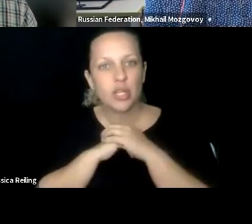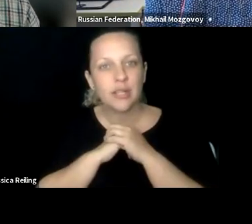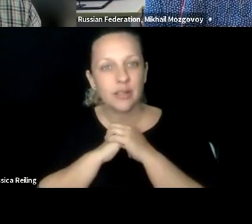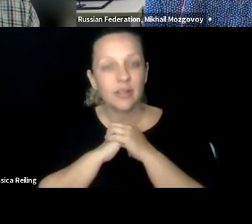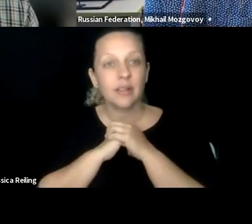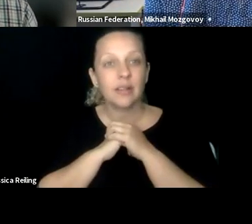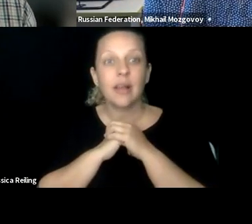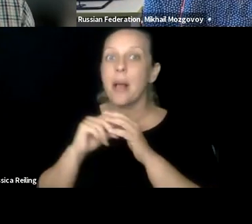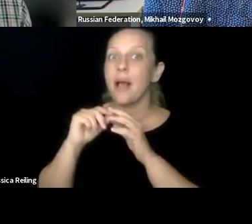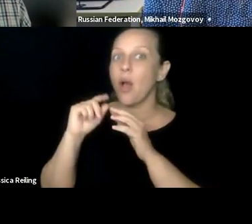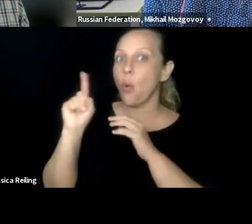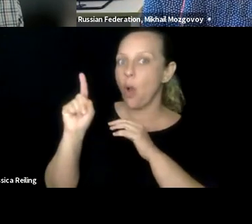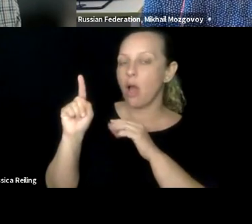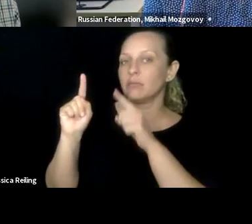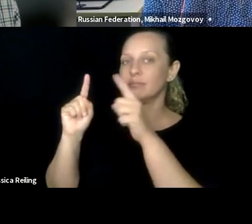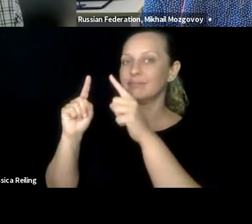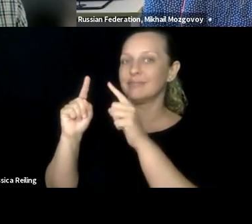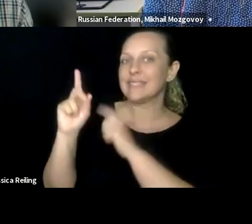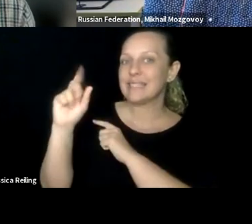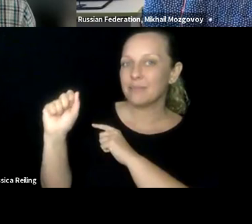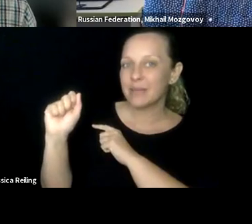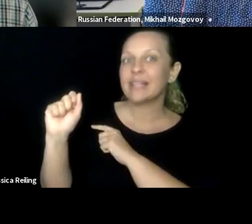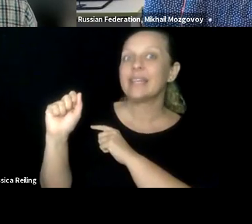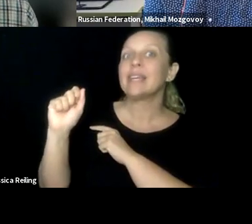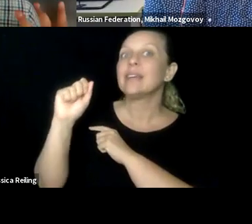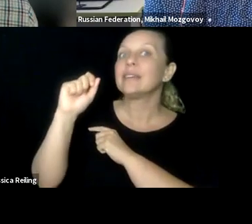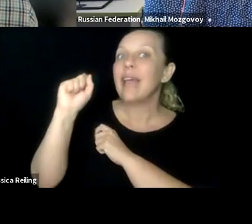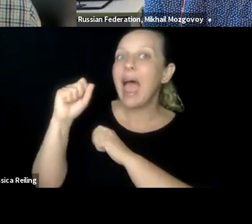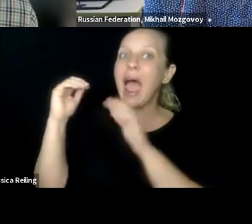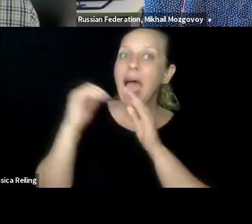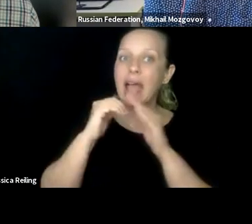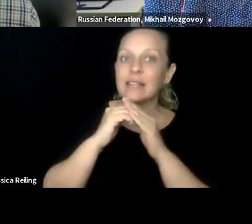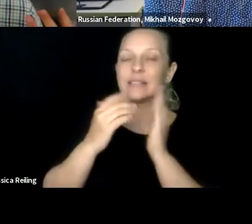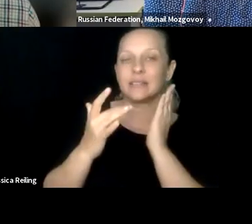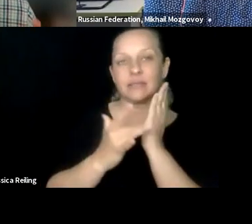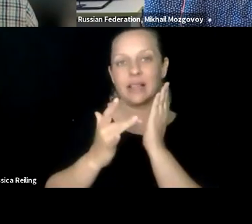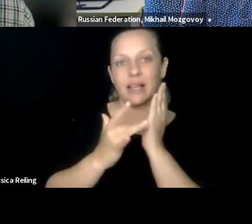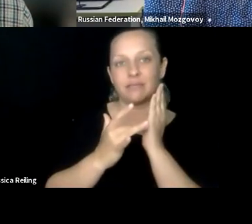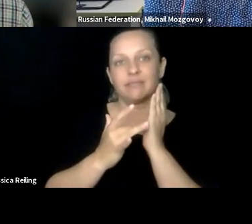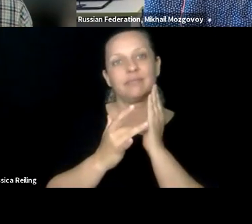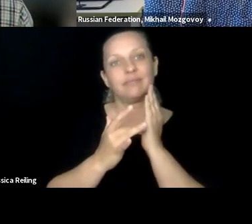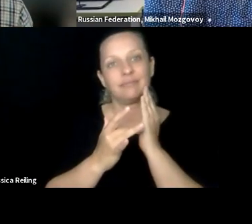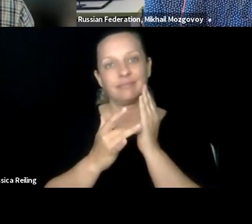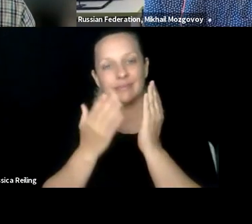institutional value that we value inclusion and one dimension of that inclusion is people with disabilities accessing our electronic